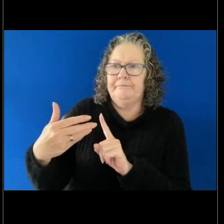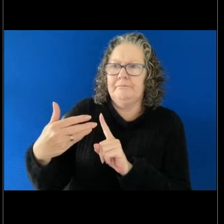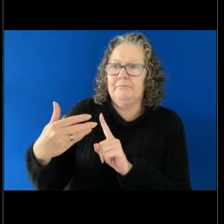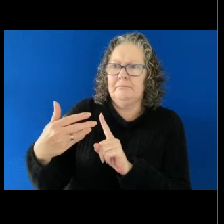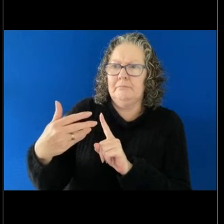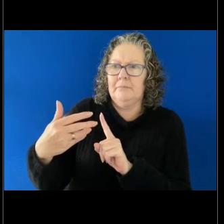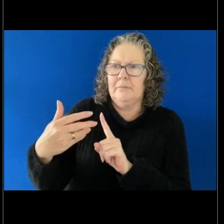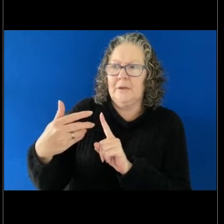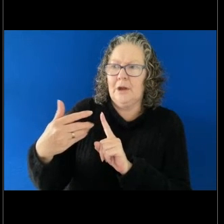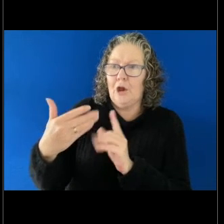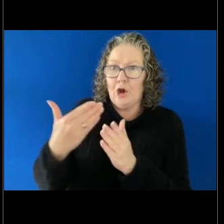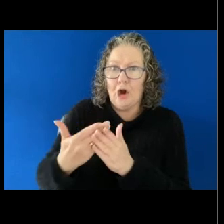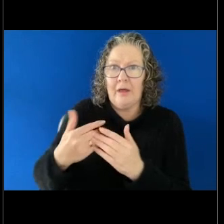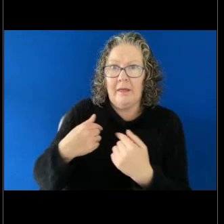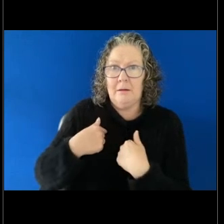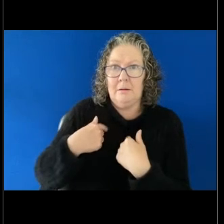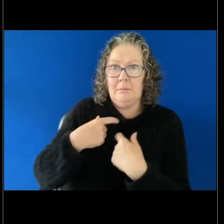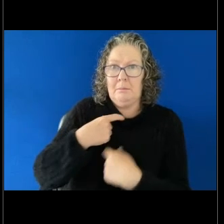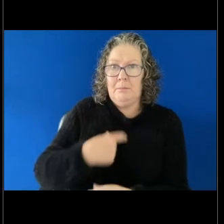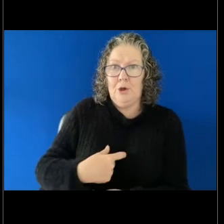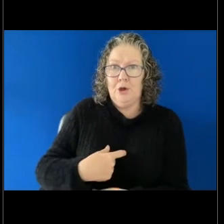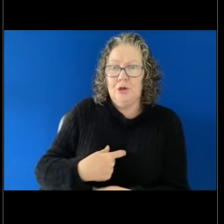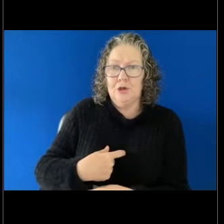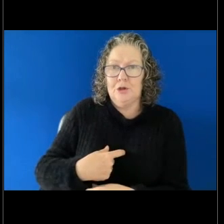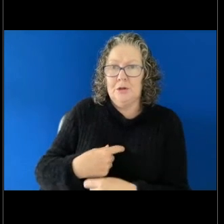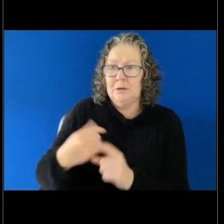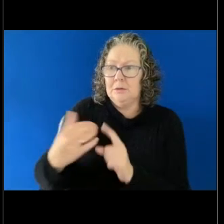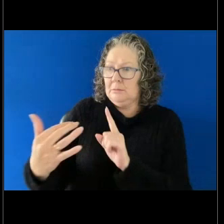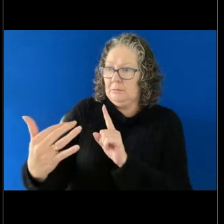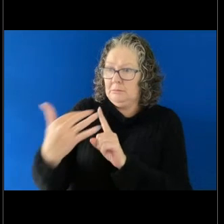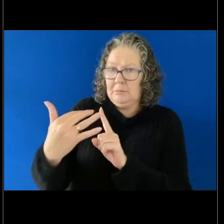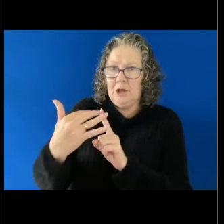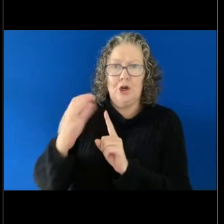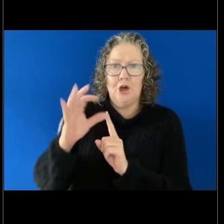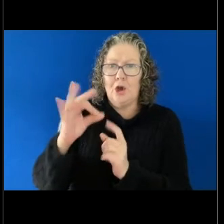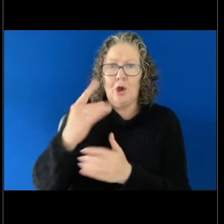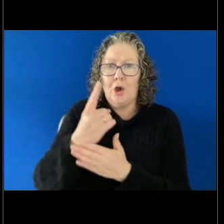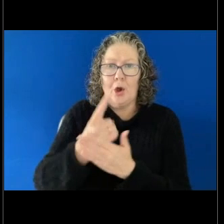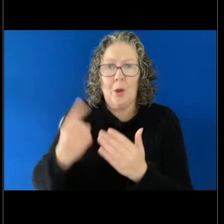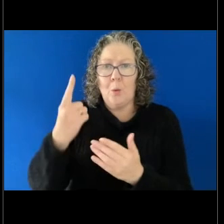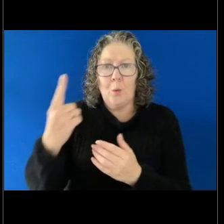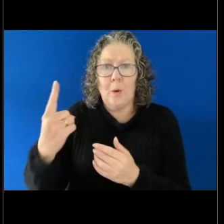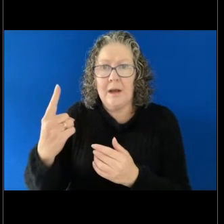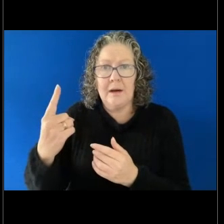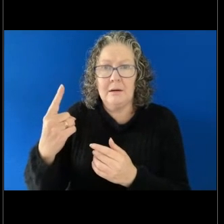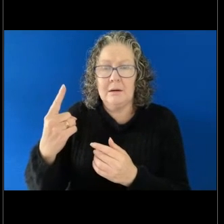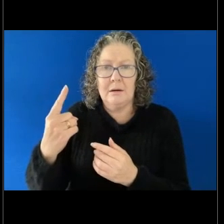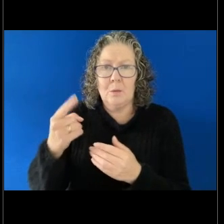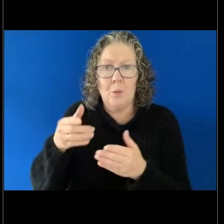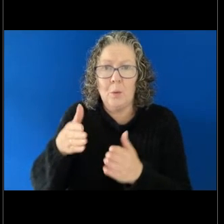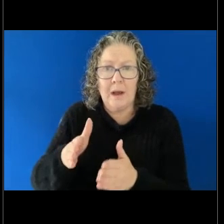but it's not the only circumstance and certainly it can happen between colleagues